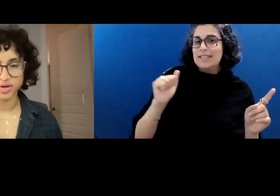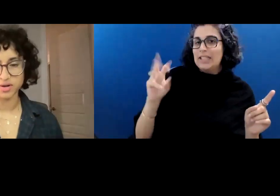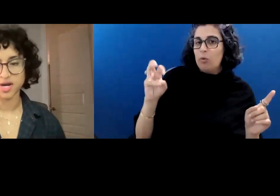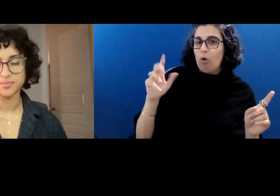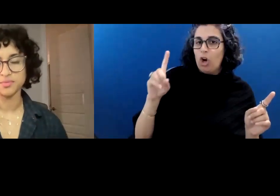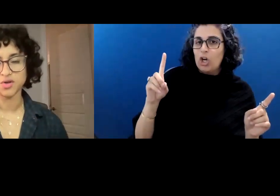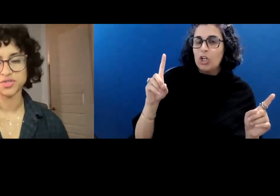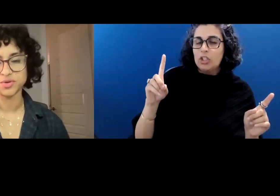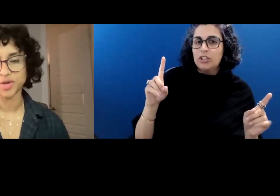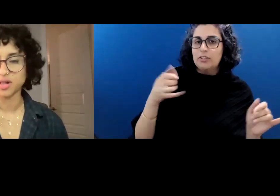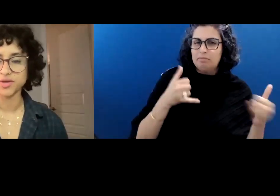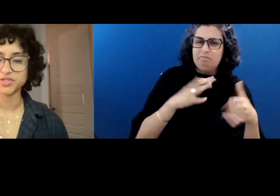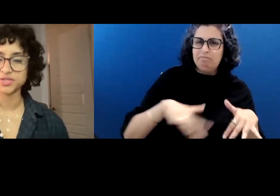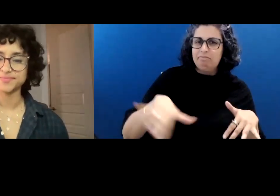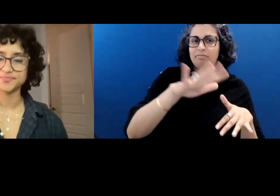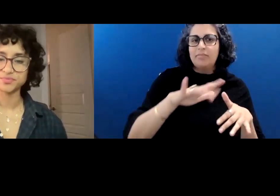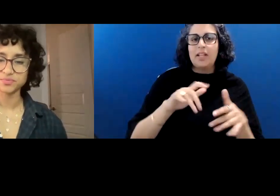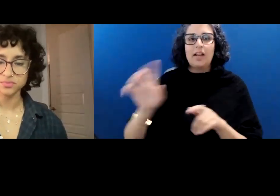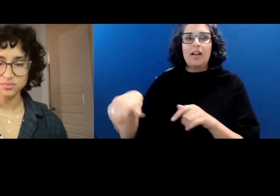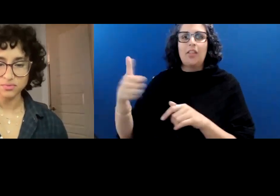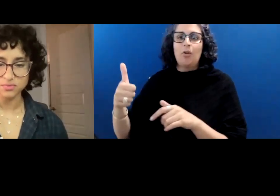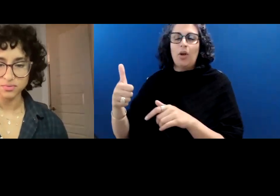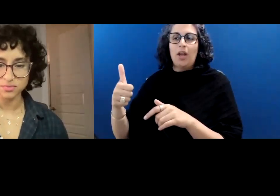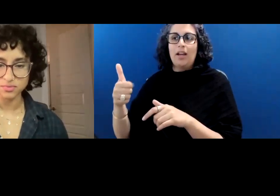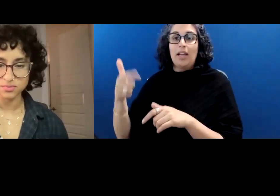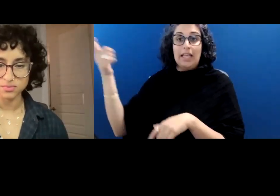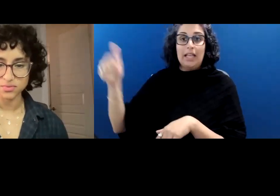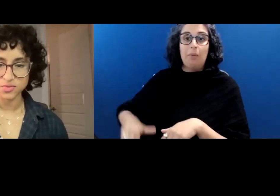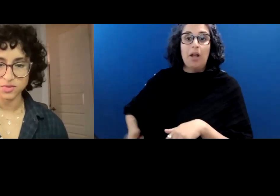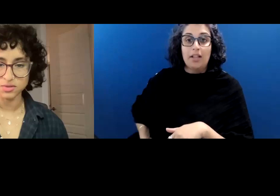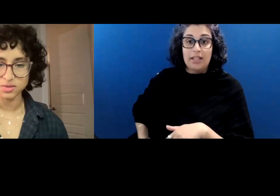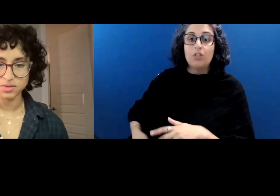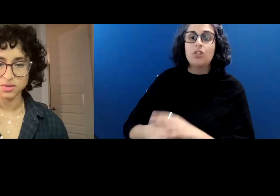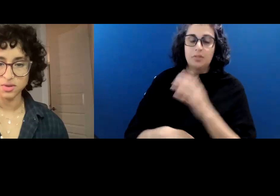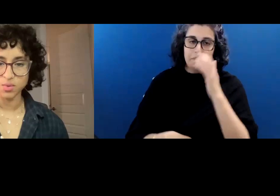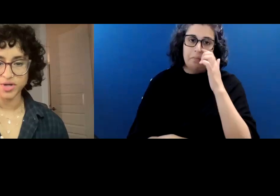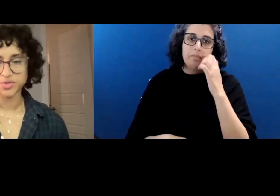where I'm also in Bangladesh.